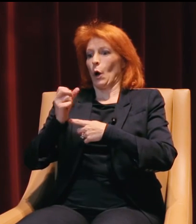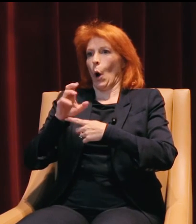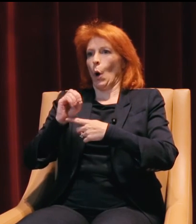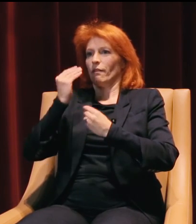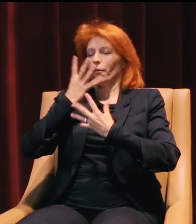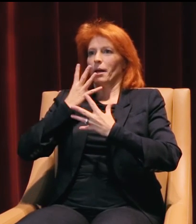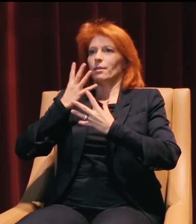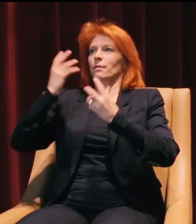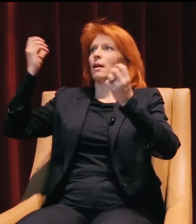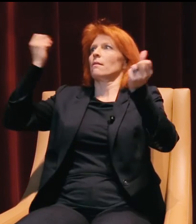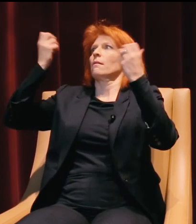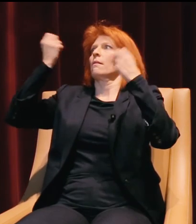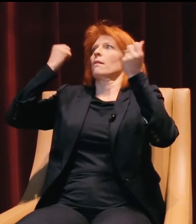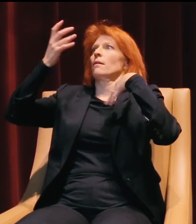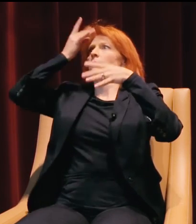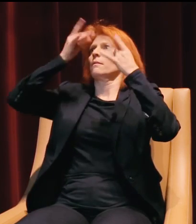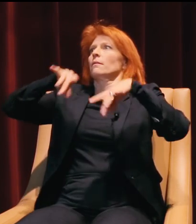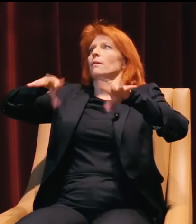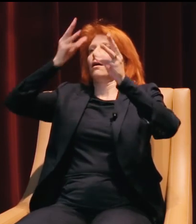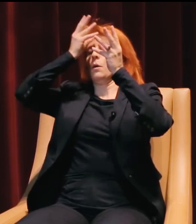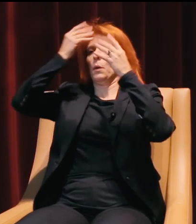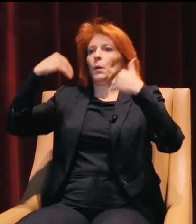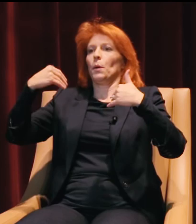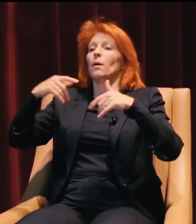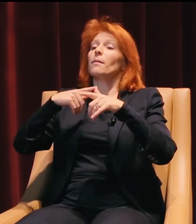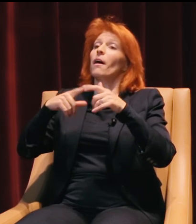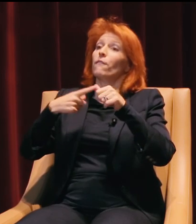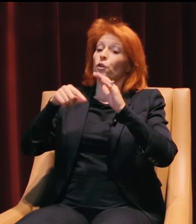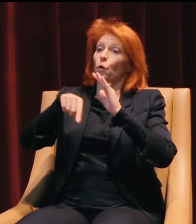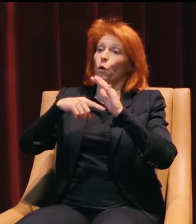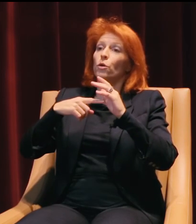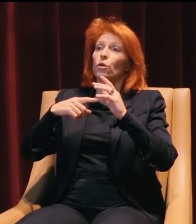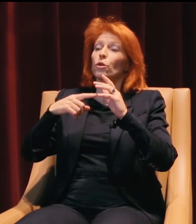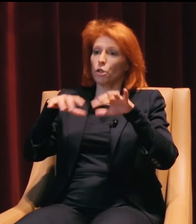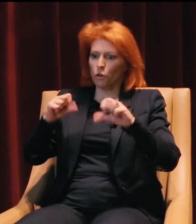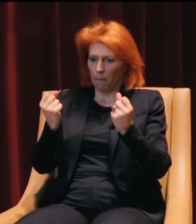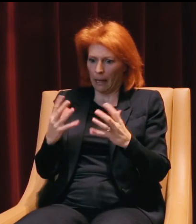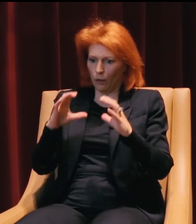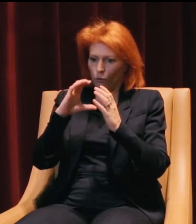But the five week program I think served us well, because when we took as many courses as we did,